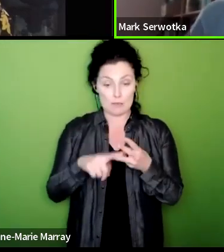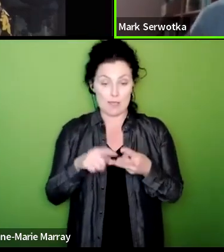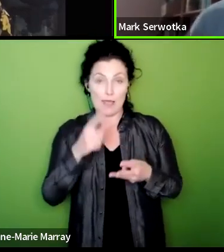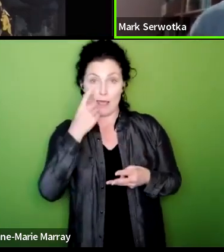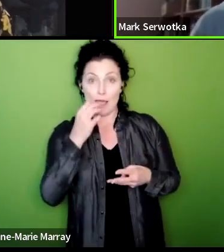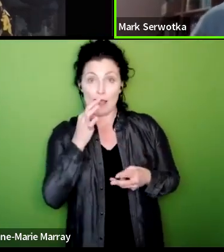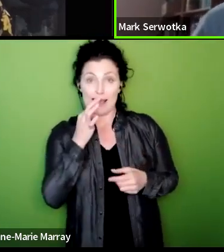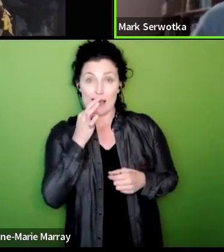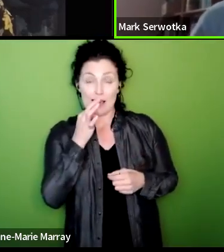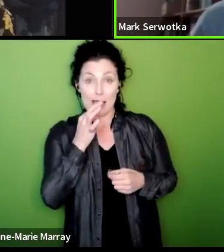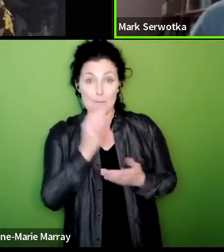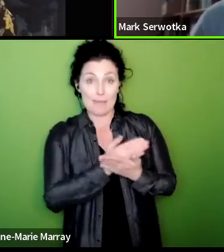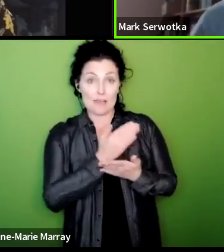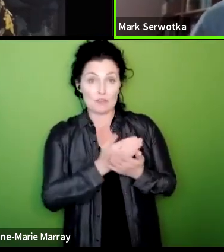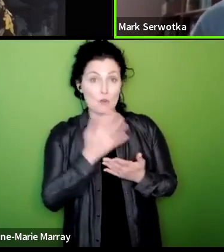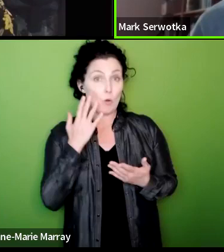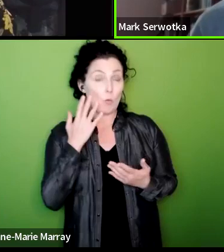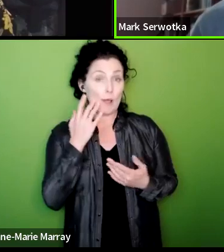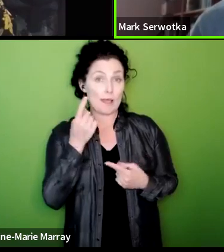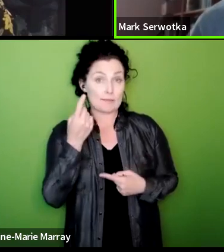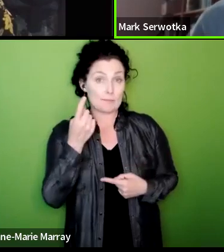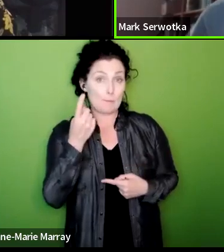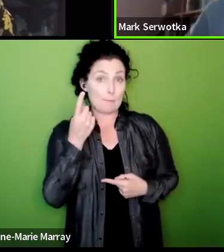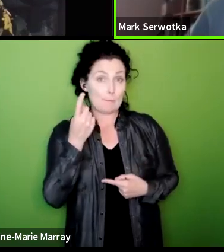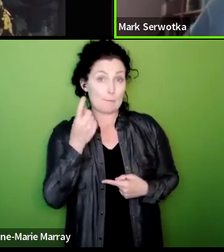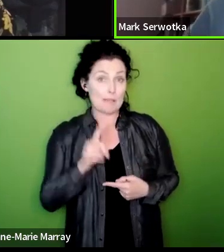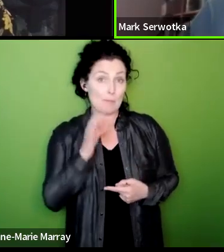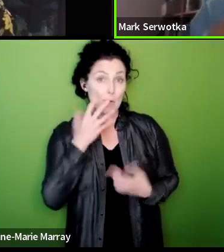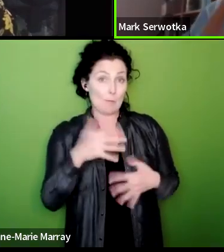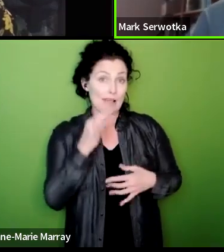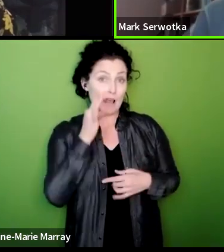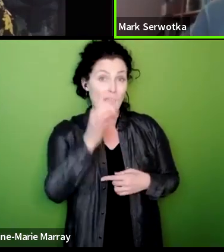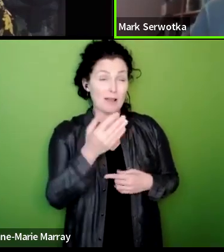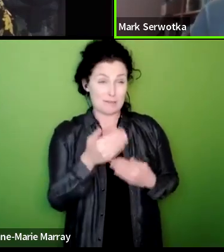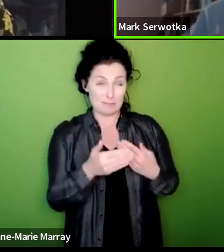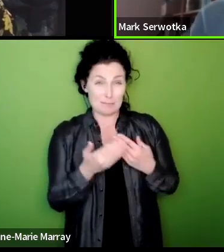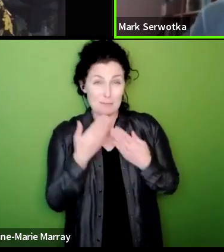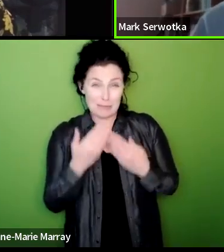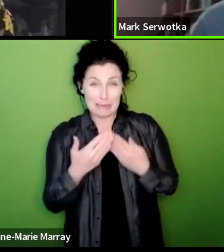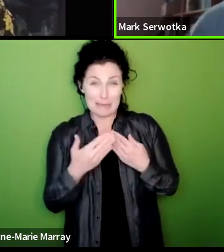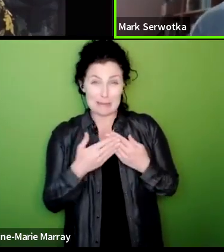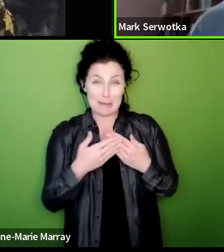pay a higher levy than 50p they understand why it is you can make sure that your area is ready